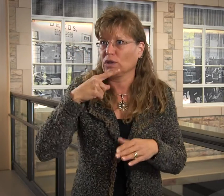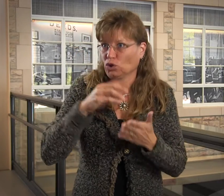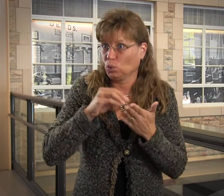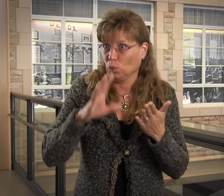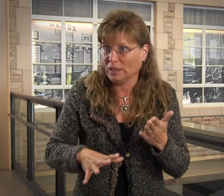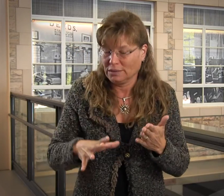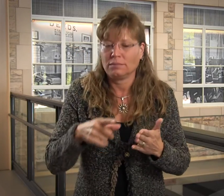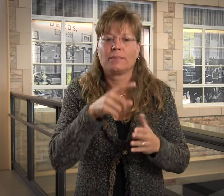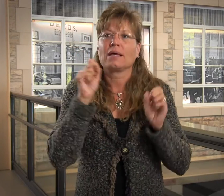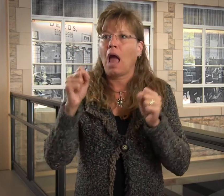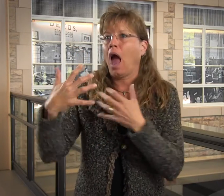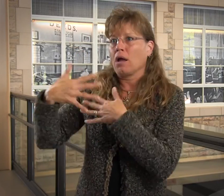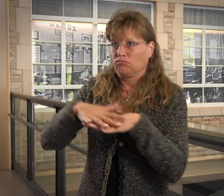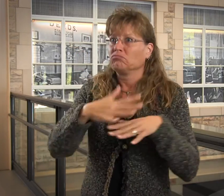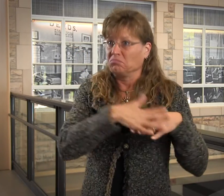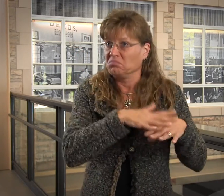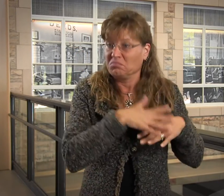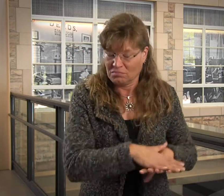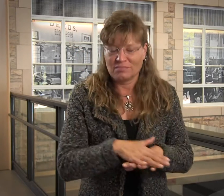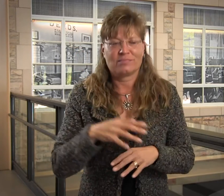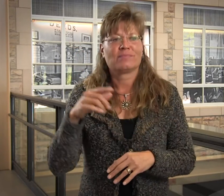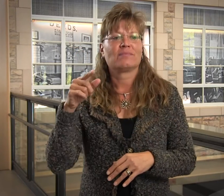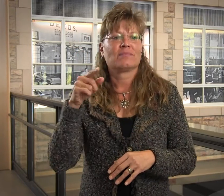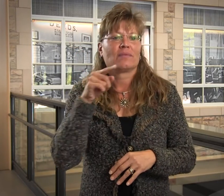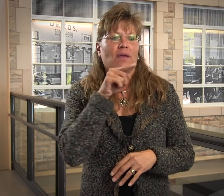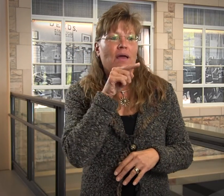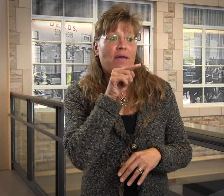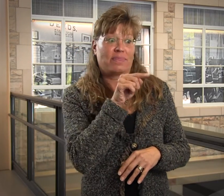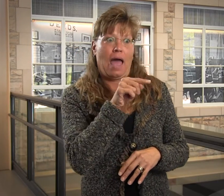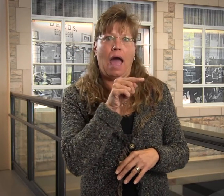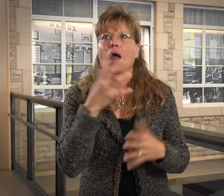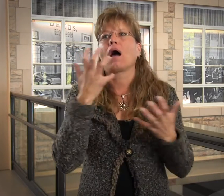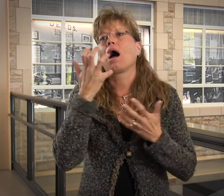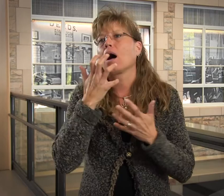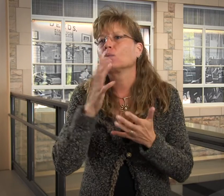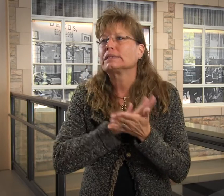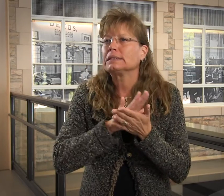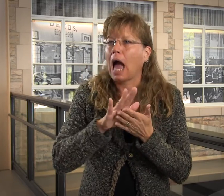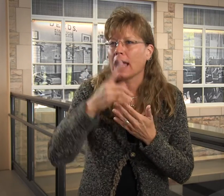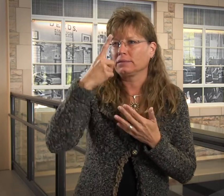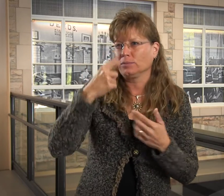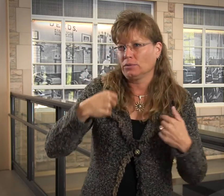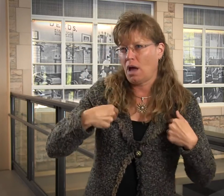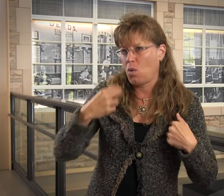on hearing students. You could mainstream between the two, but what a wonderful experience.